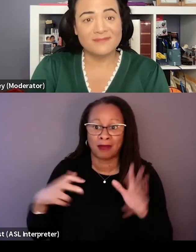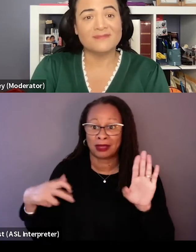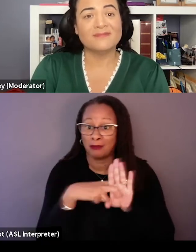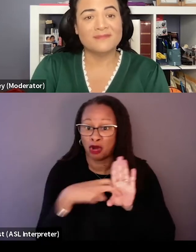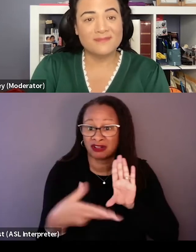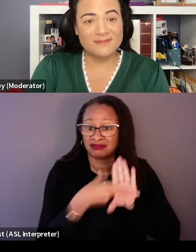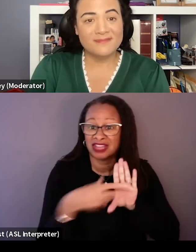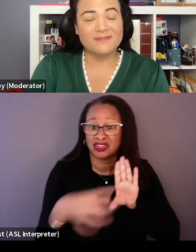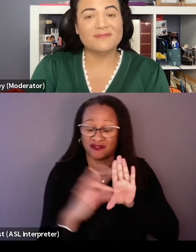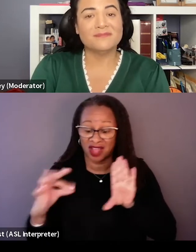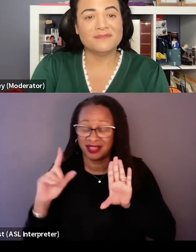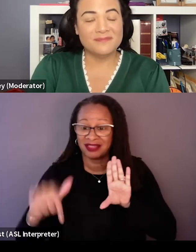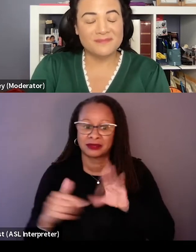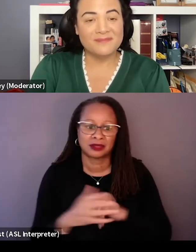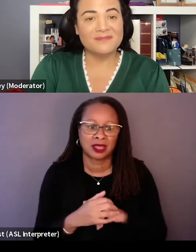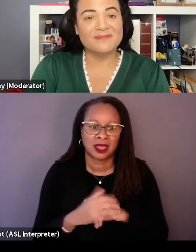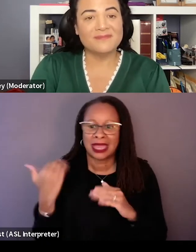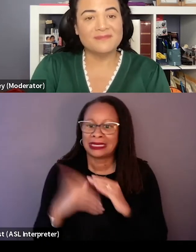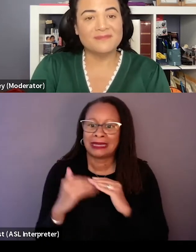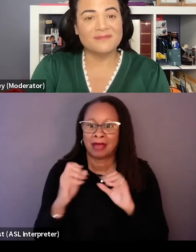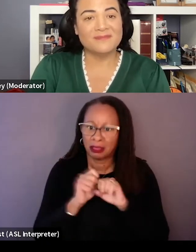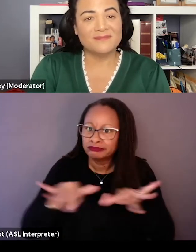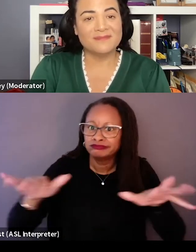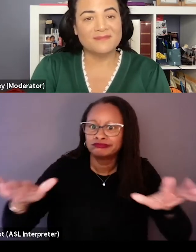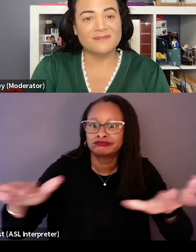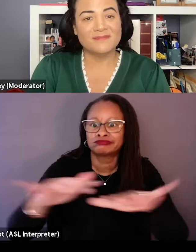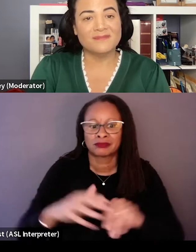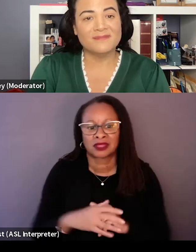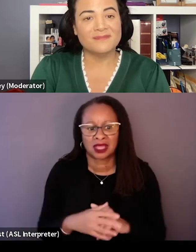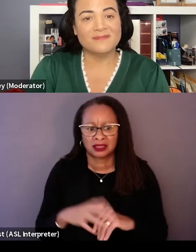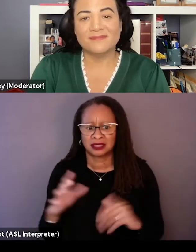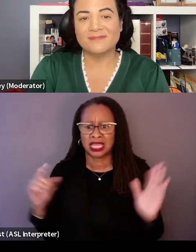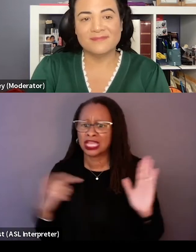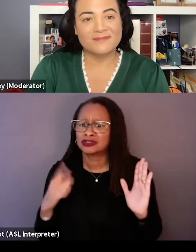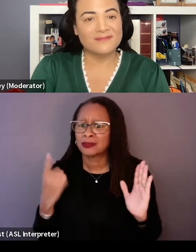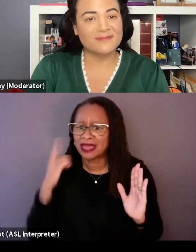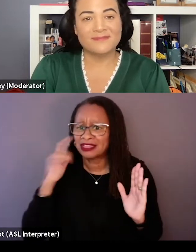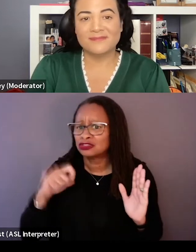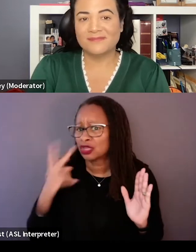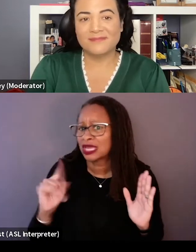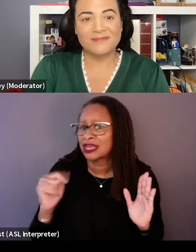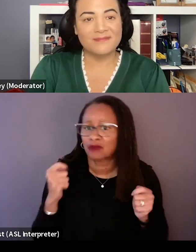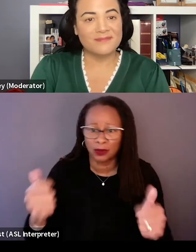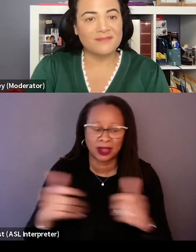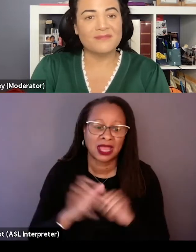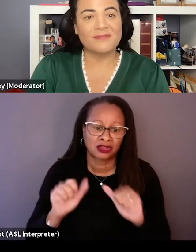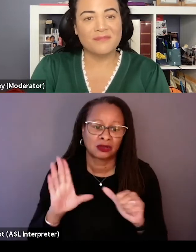it's like a email goes around to everybody and says, here's something that you should look at right away 'cause this could be a whole scene.